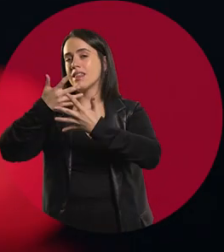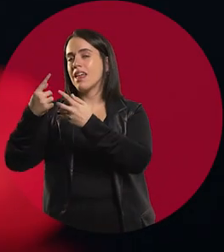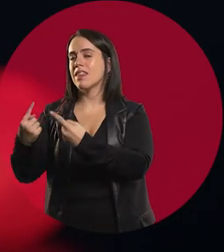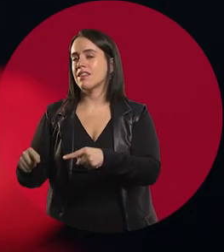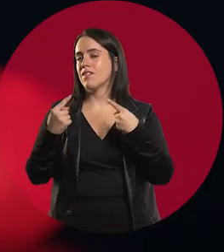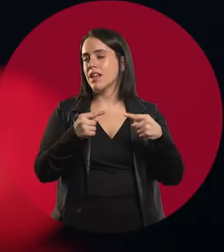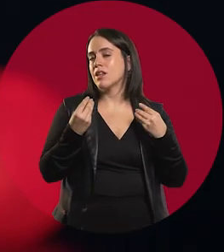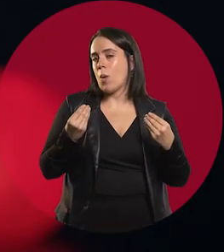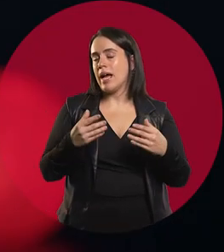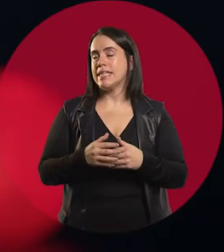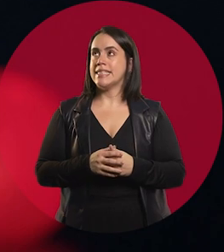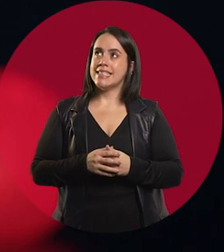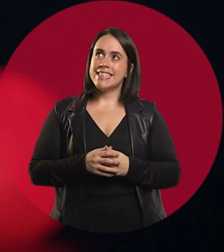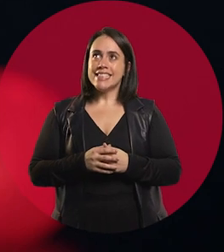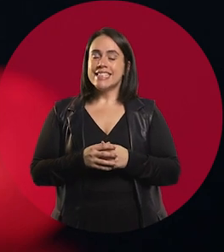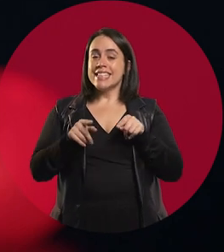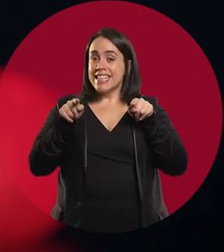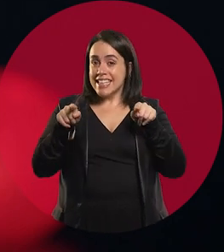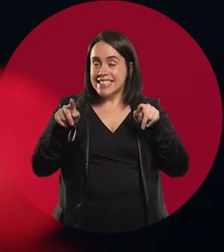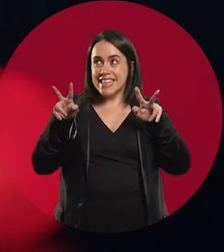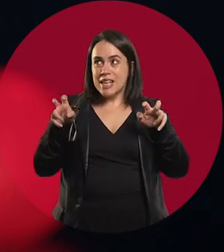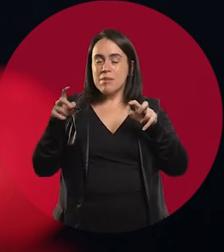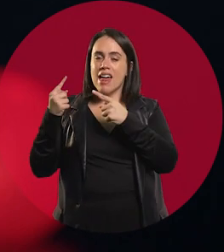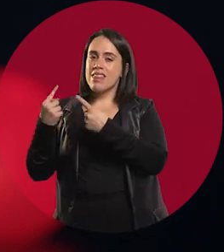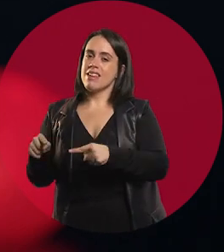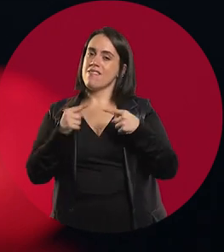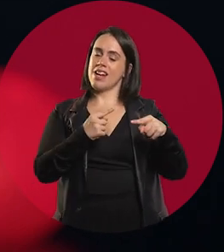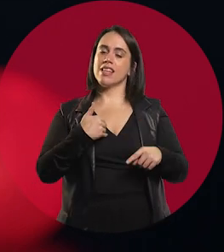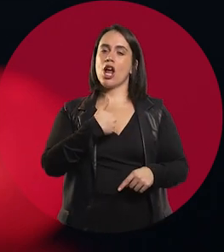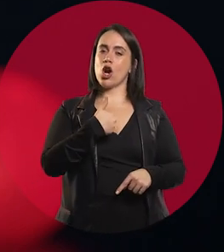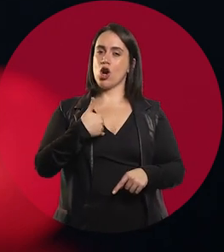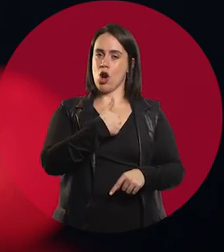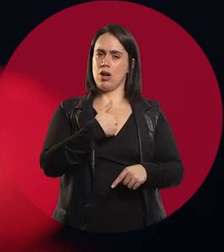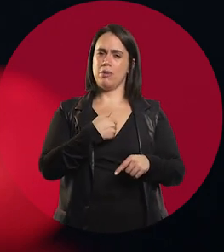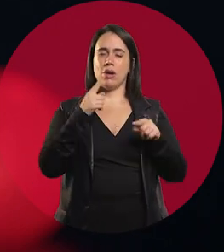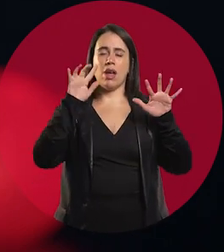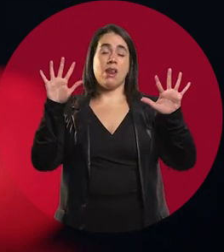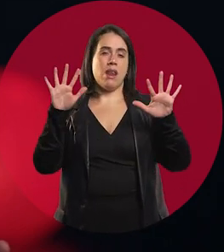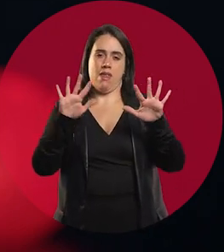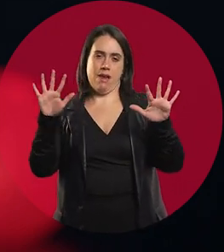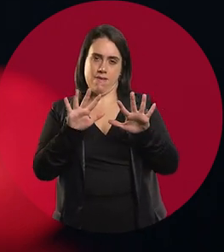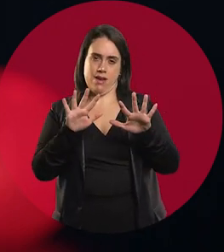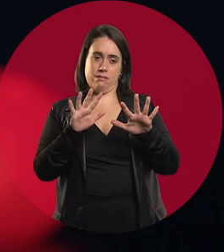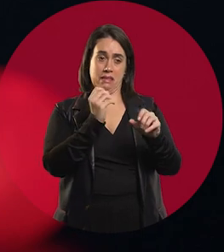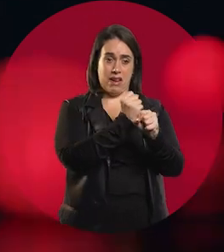Well, there's a difference in roles, which vary greatly.